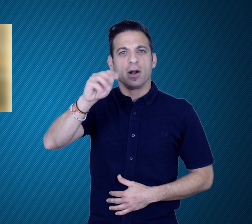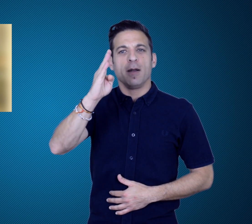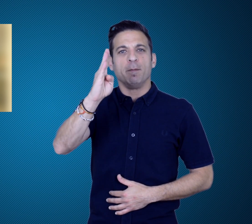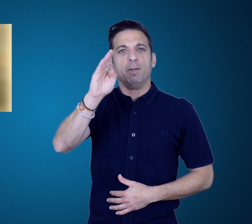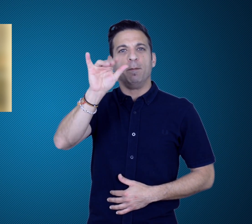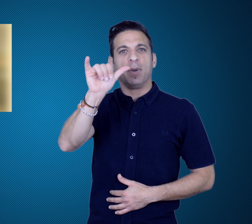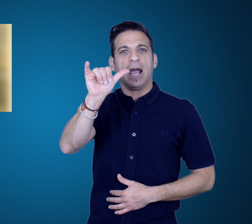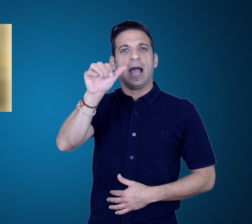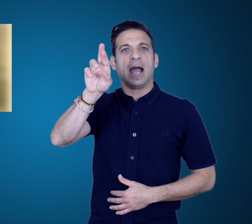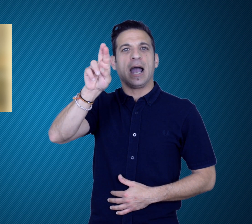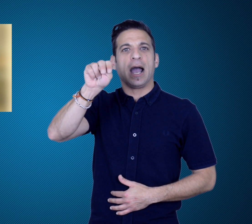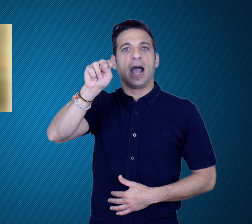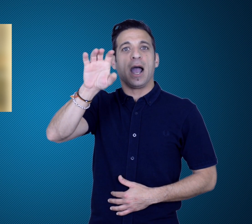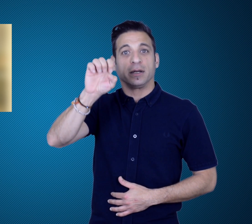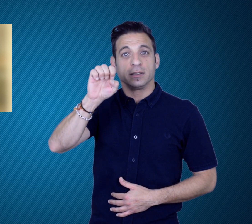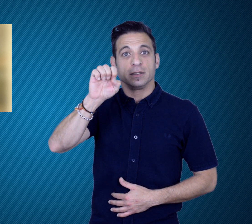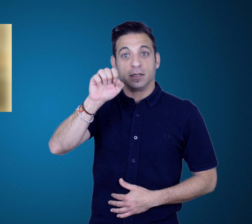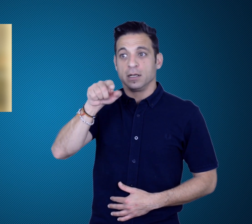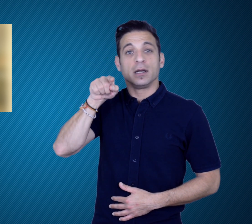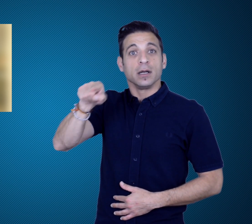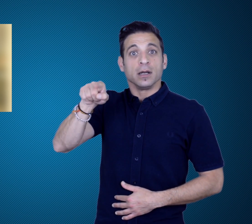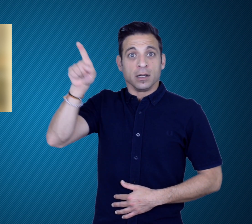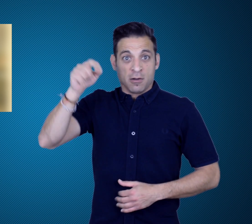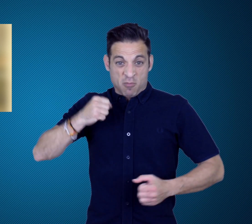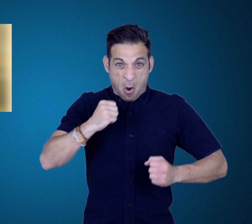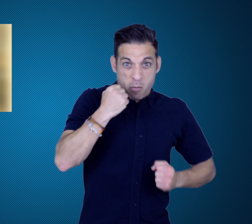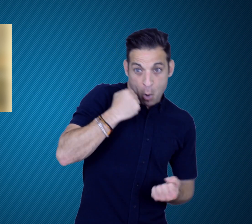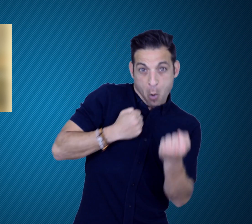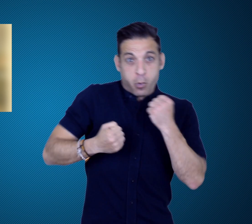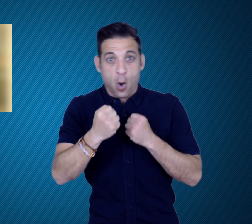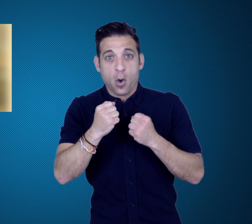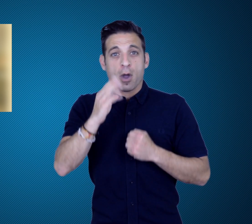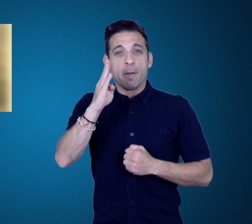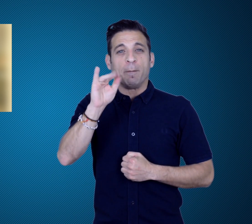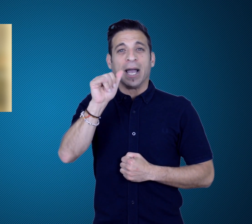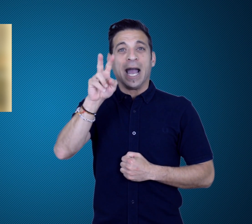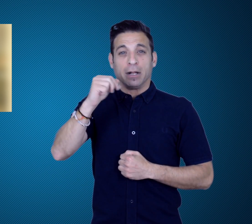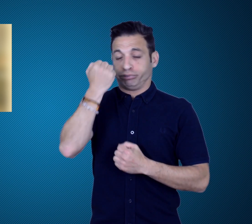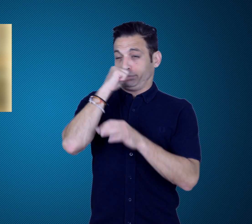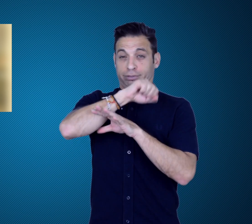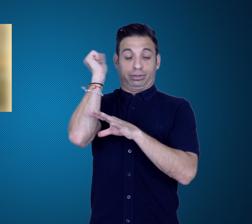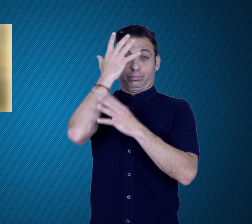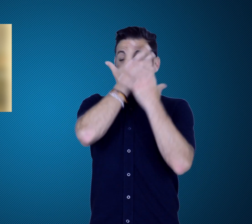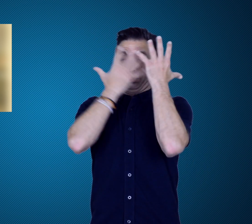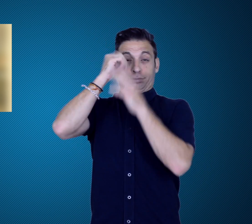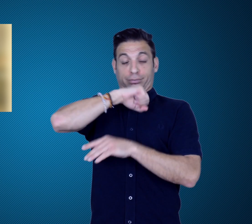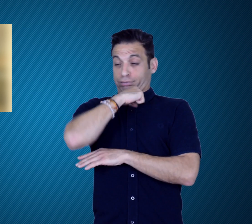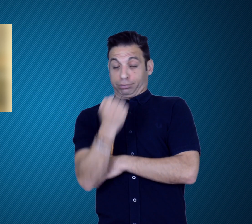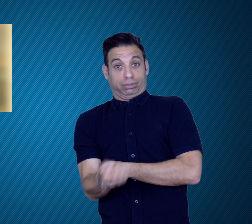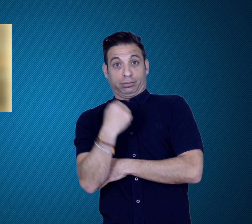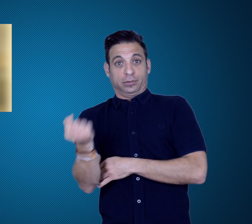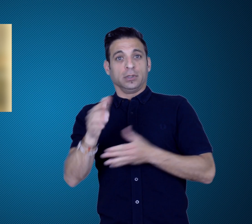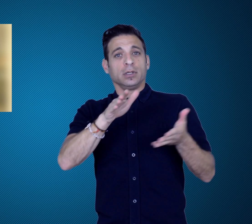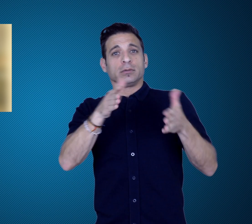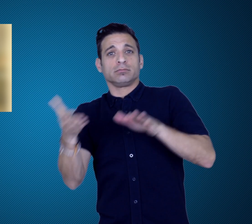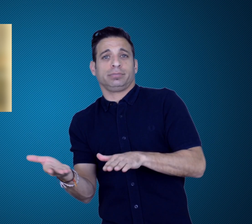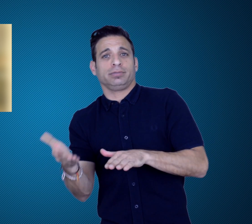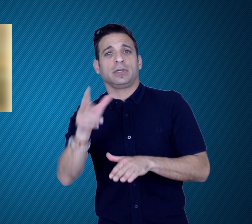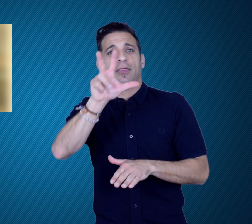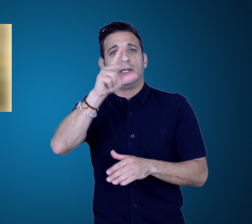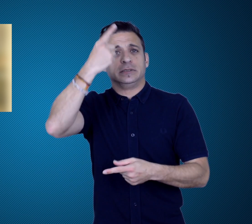for murder but later was acquitted. Another boxing champion,